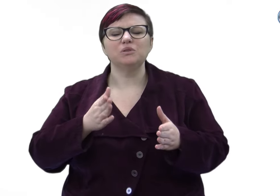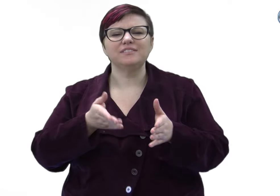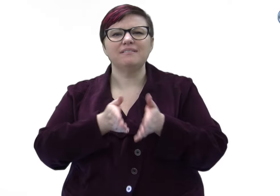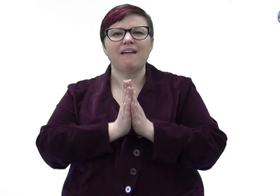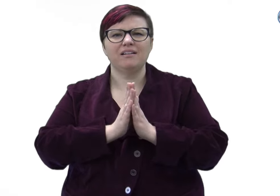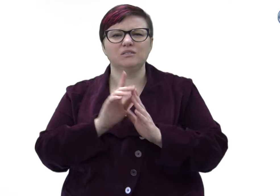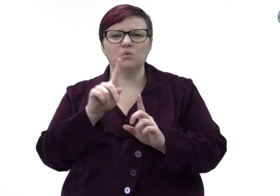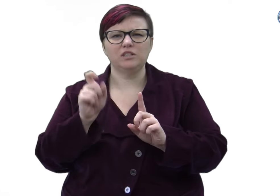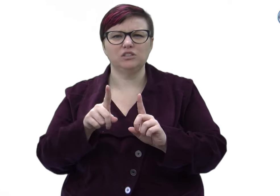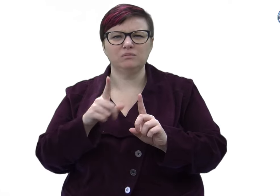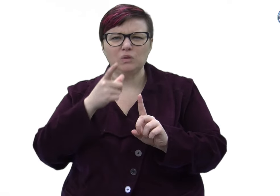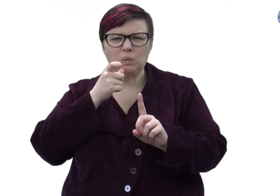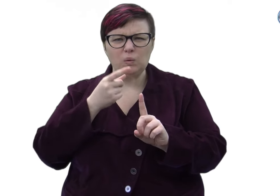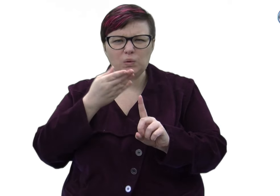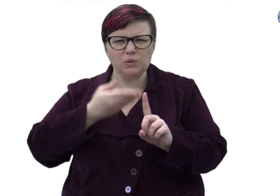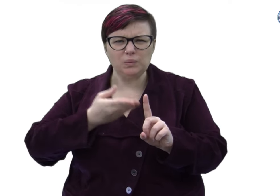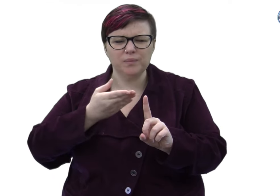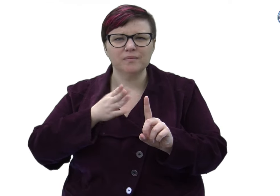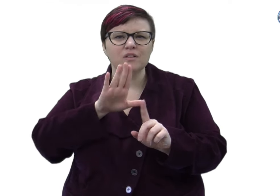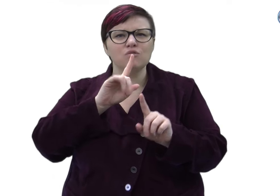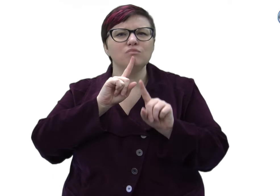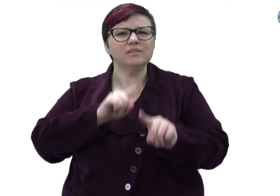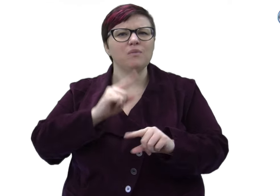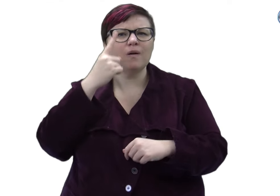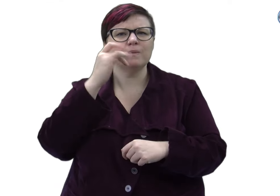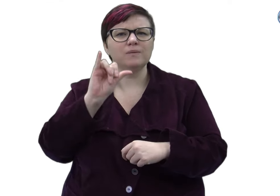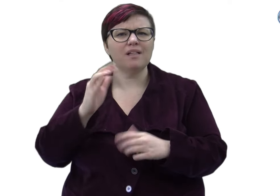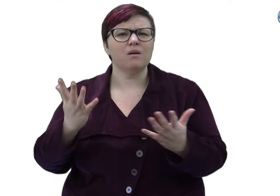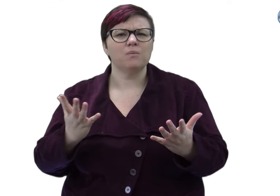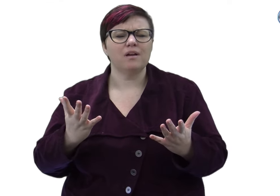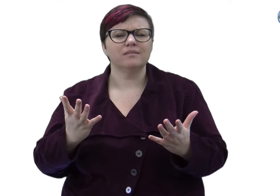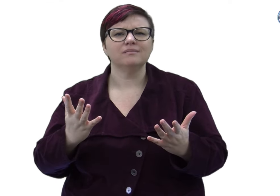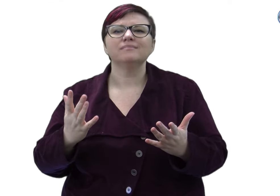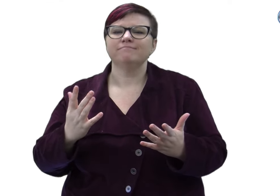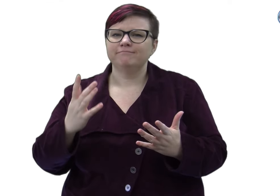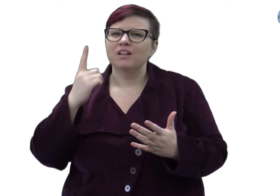If someone asked, "Who are you?" How would you respond?